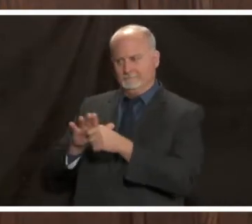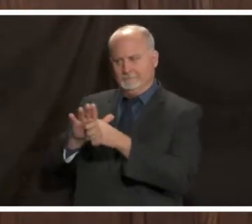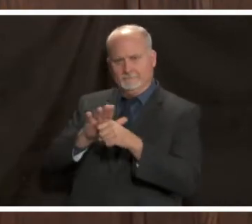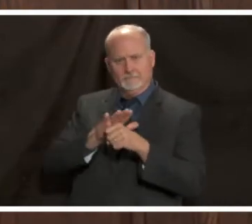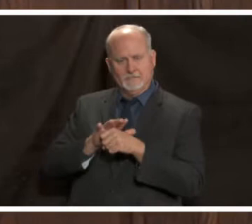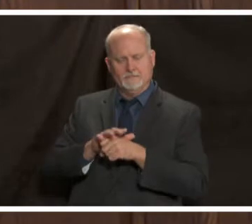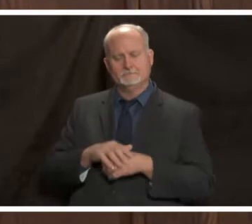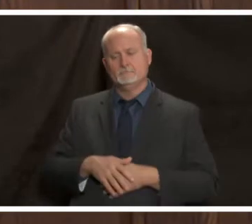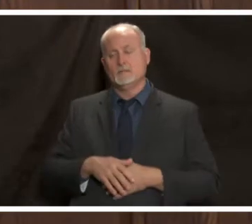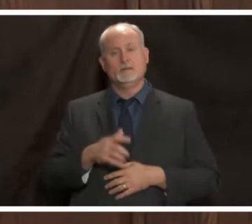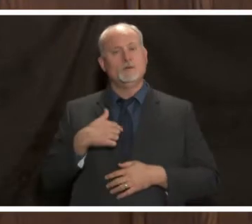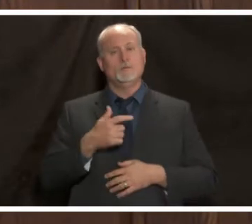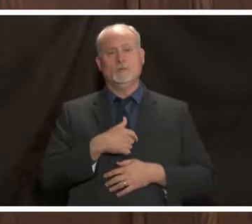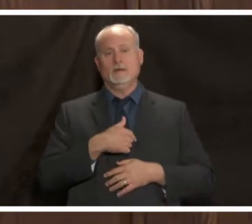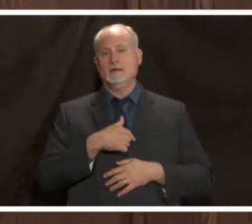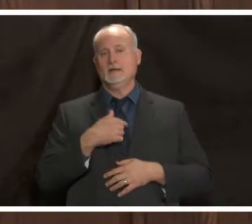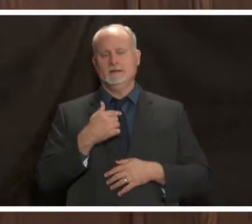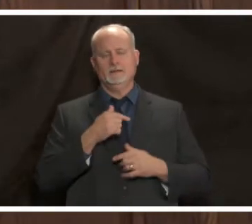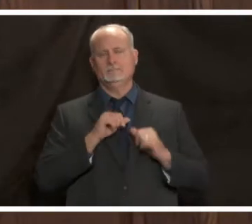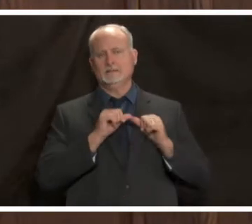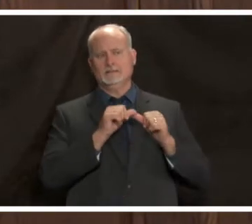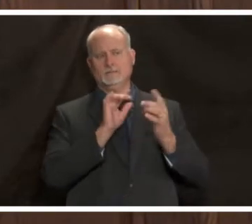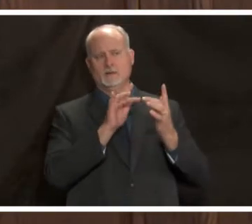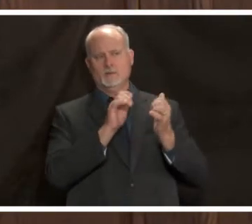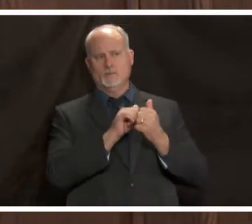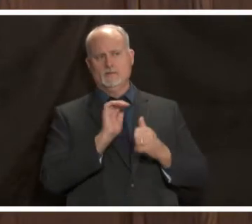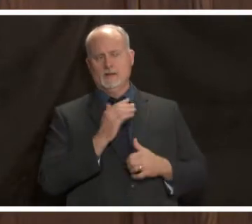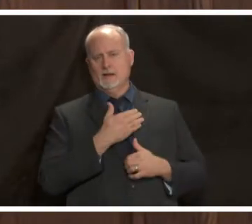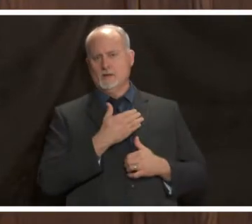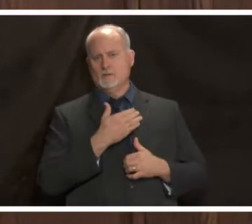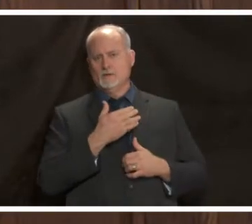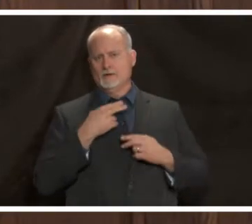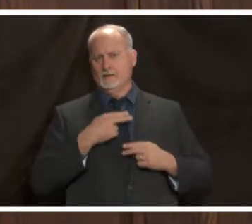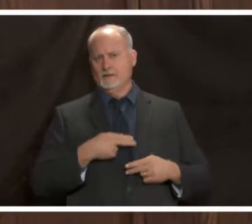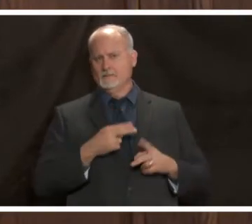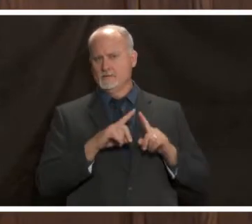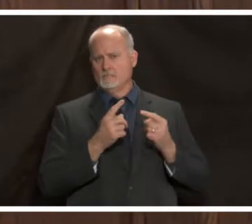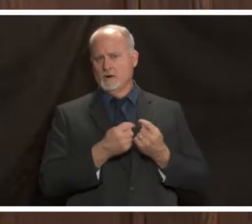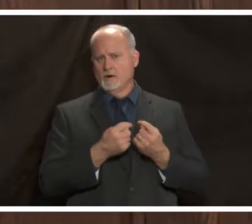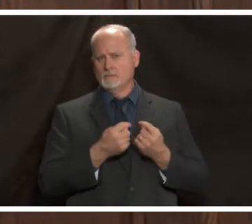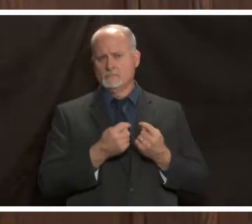communication with one another and what we're hearing from all of our colleagues is that all the